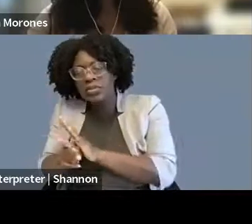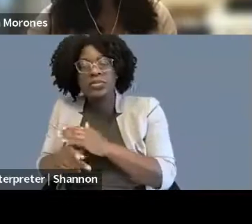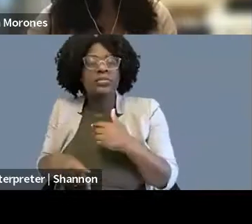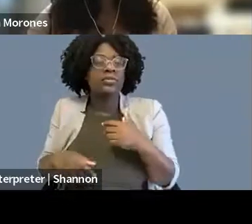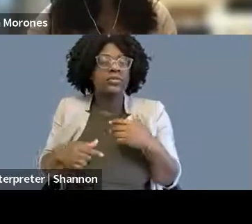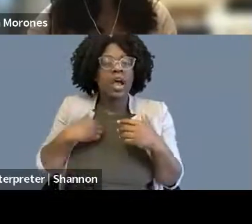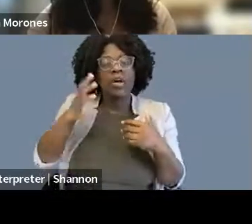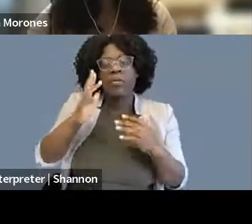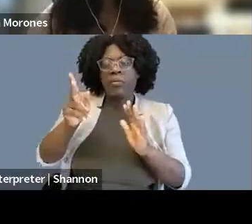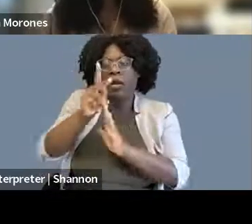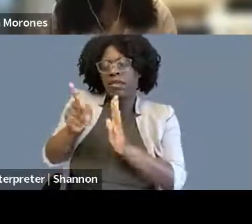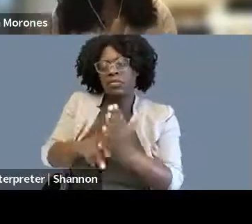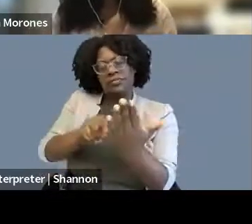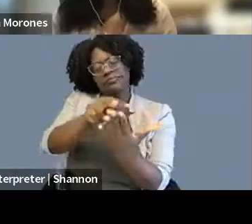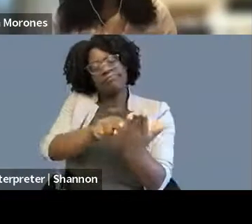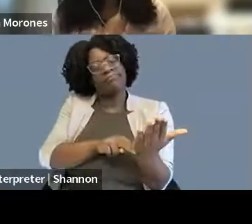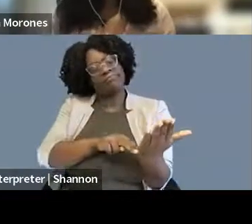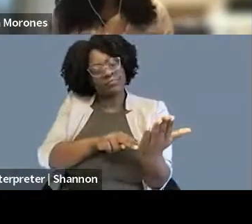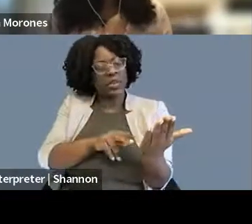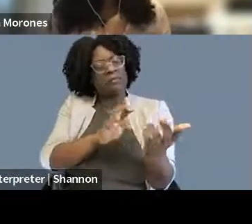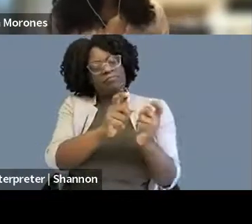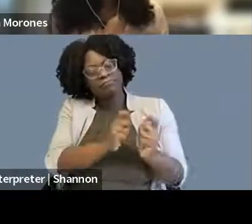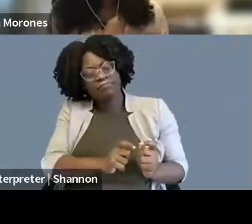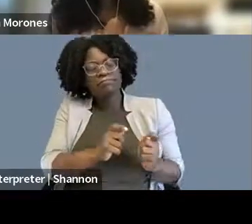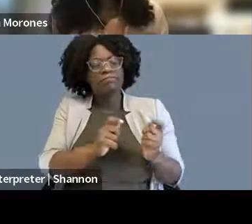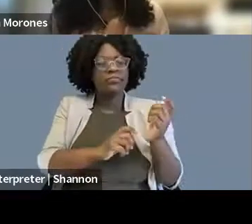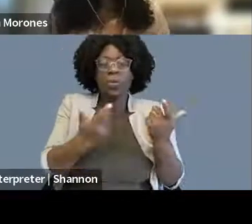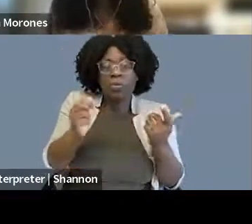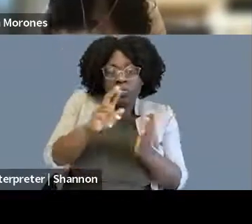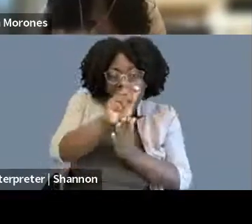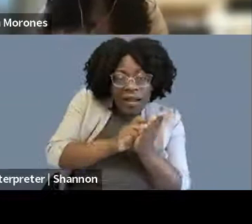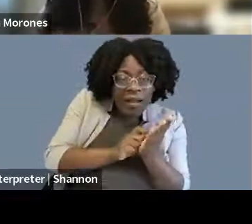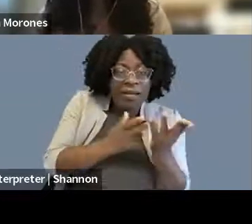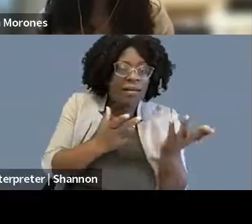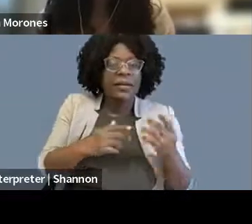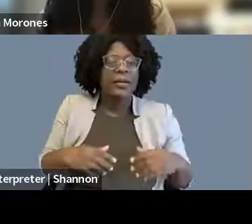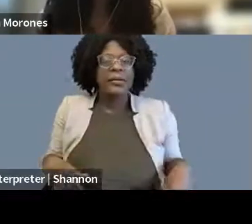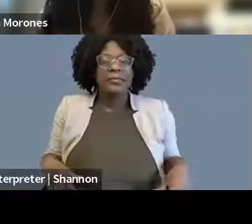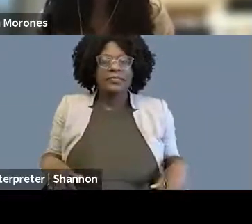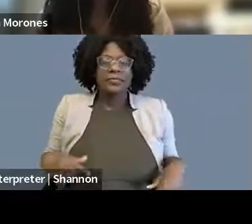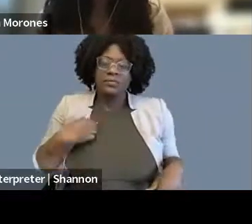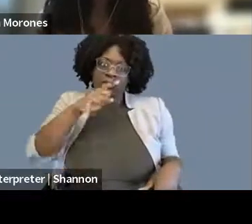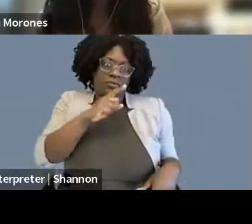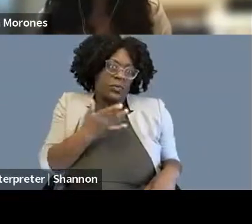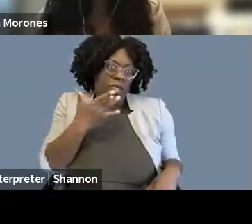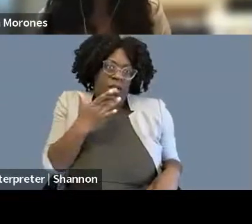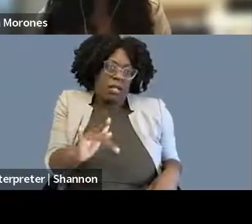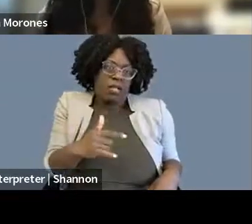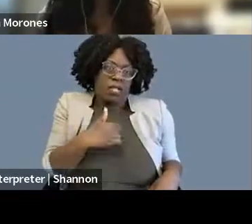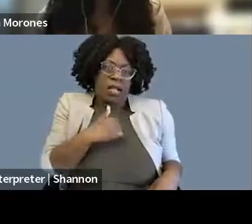and it's a lot of fun, like I don't want that to get lost because I feel so lucky that I love my job so much.